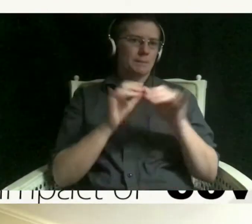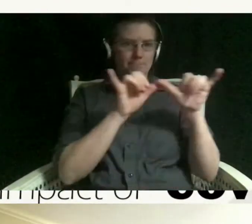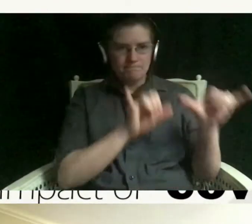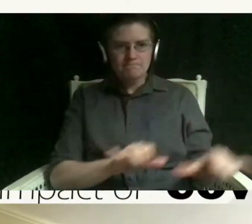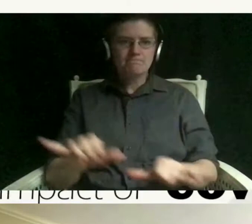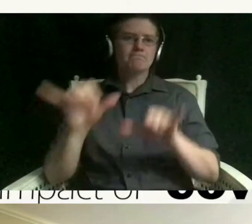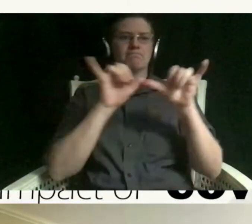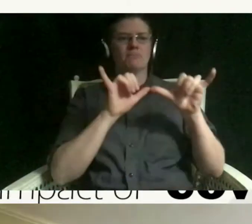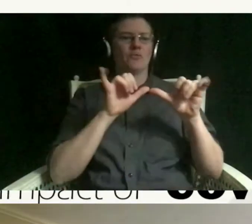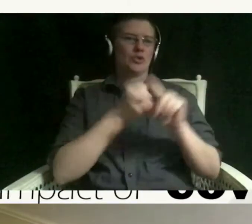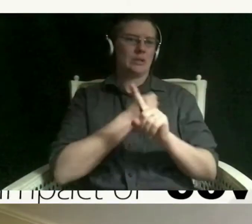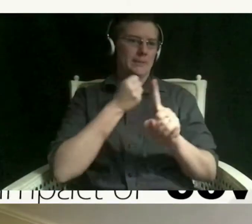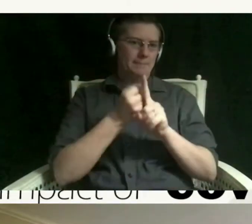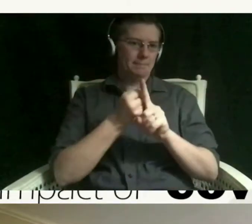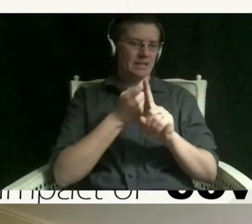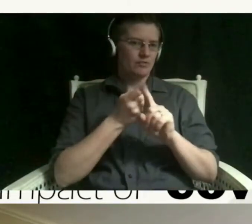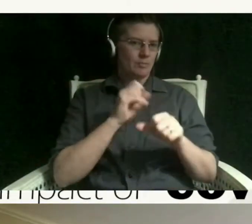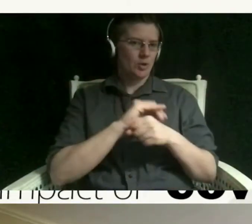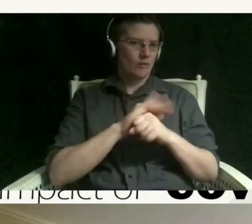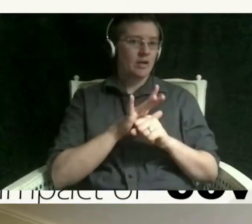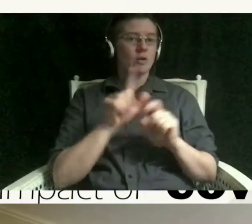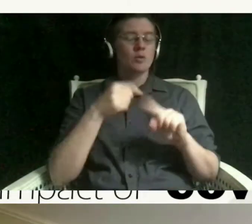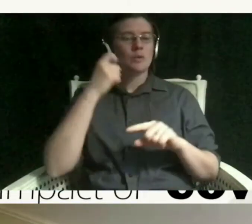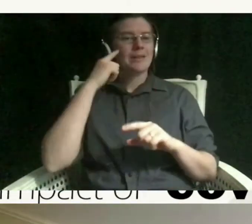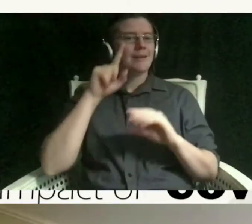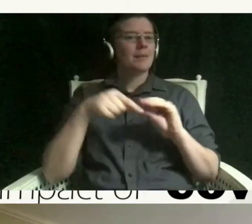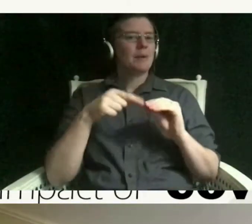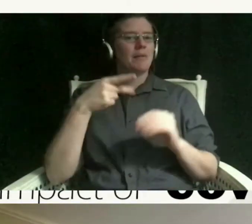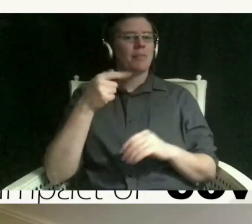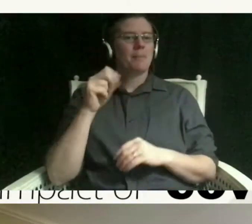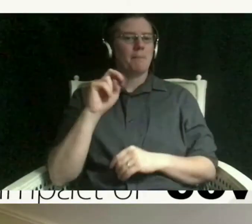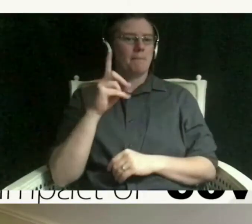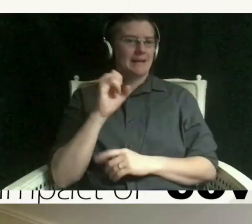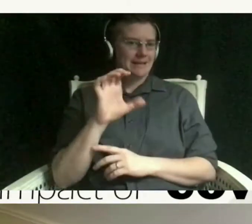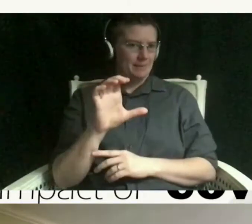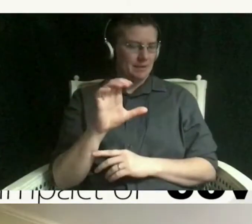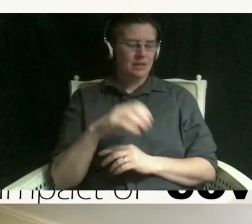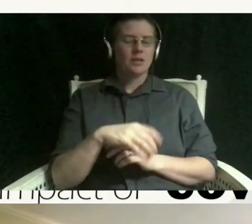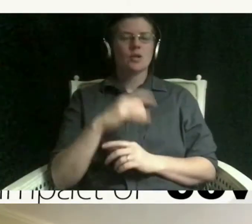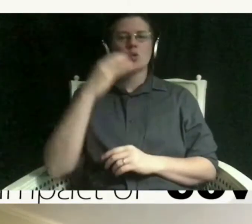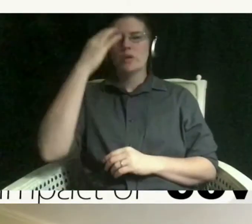um when we think about the pandemic we know that some universal impacts have happened not only for